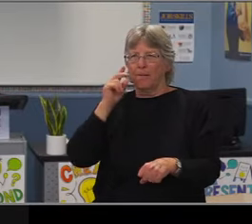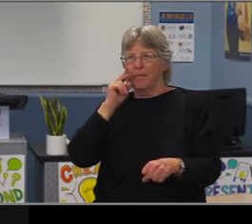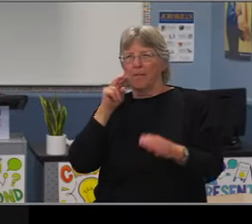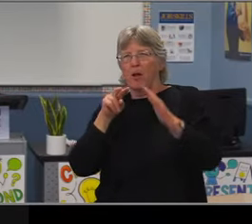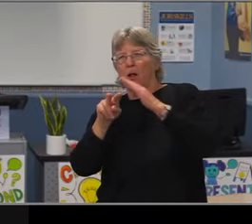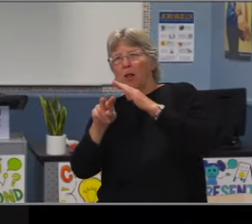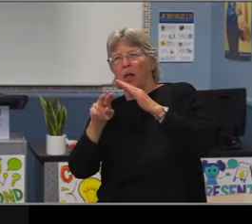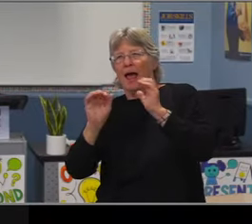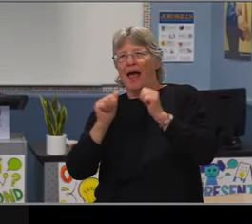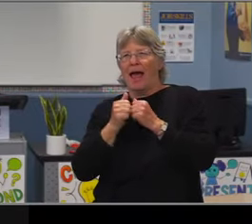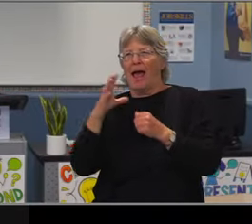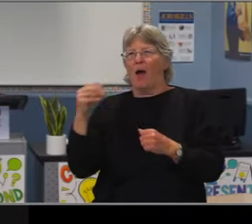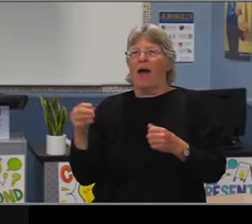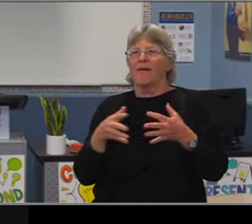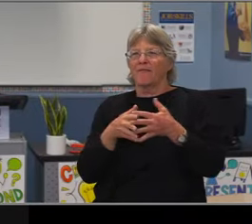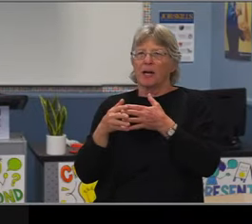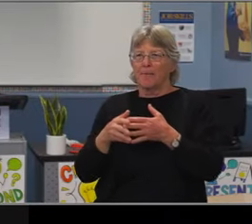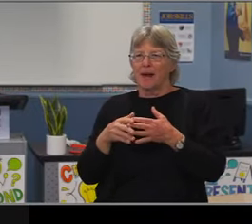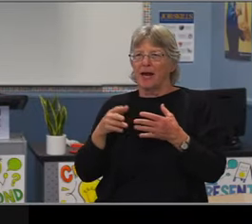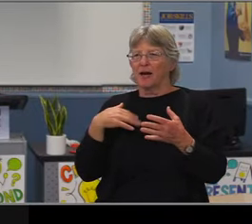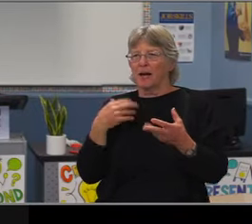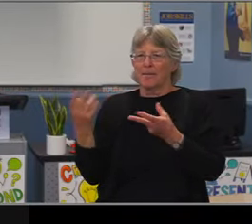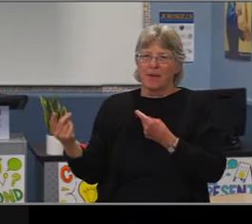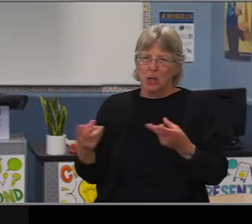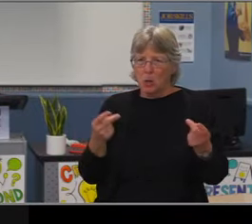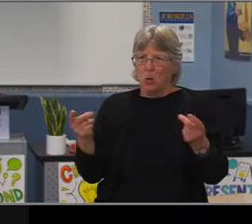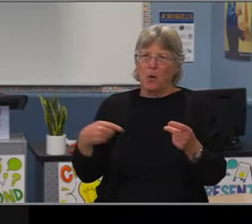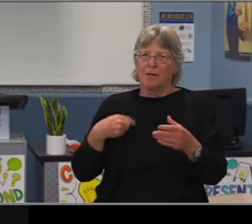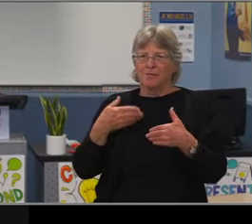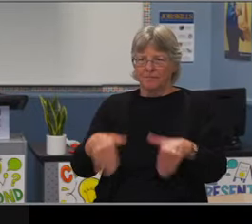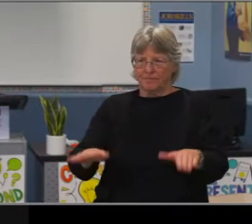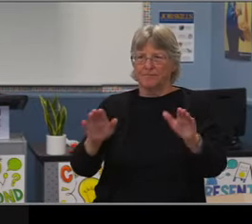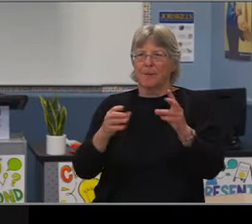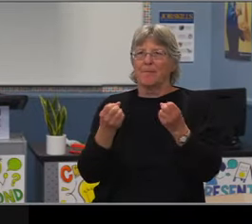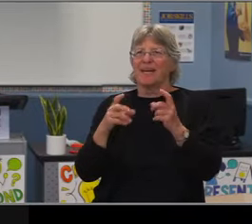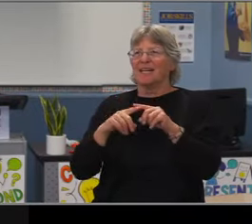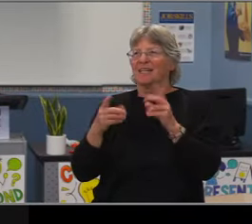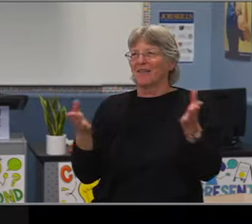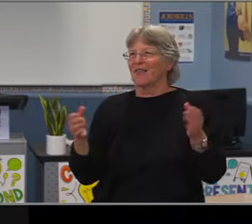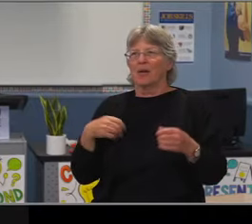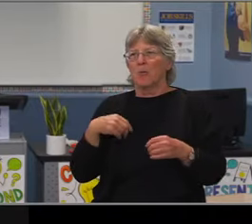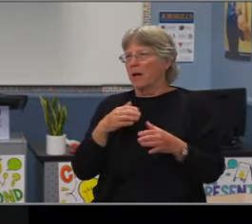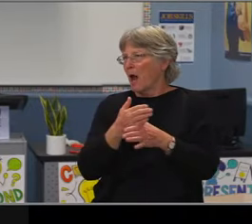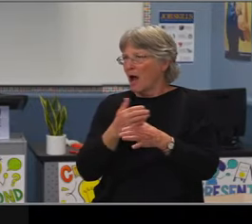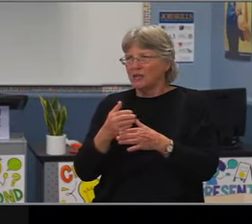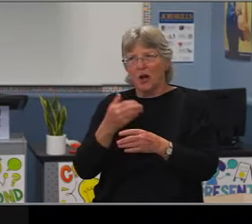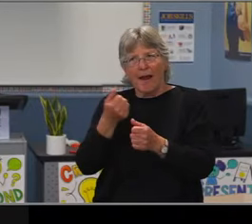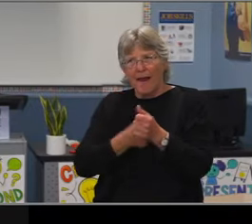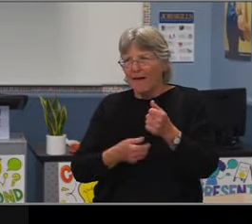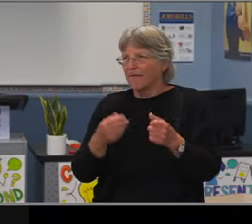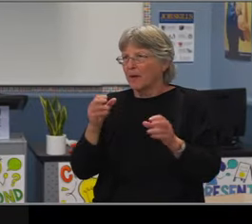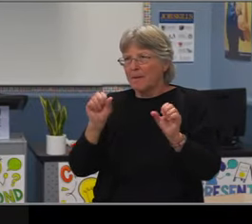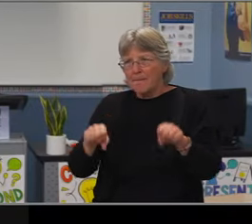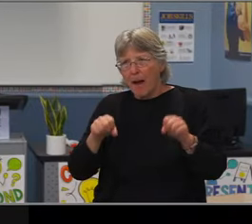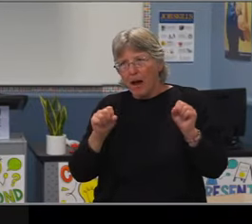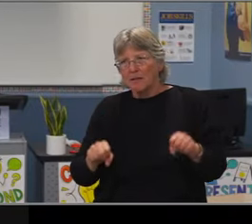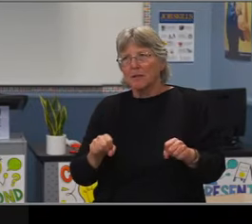And in fact for emotional disturbance IPS our LatinX students are actually underrepresented. There's actually fewer of them than we would have expected